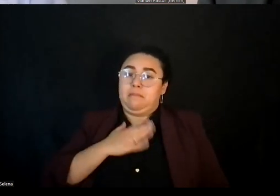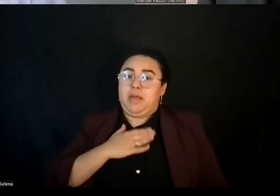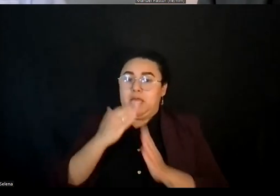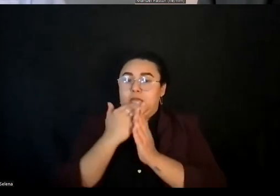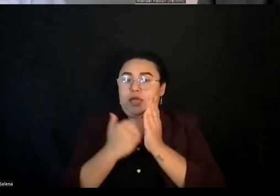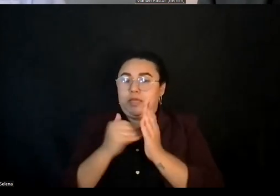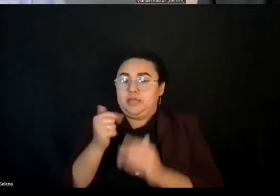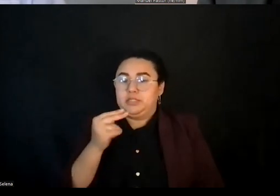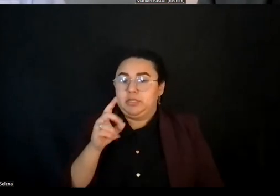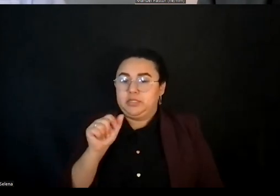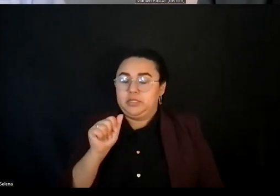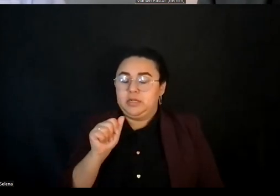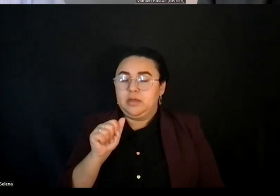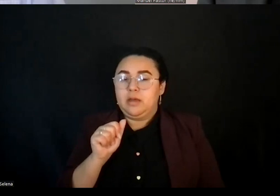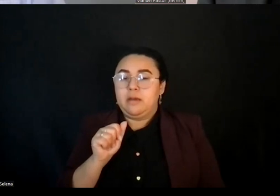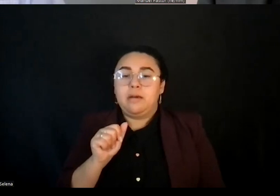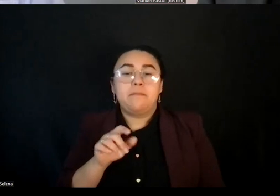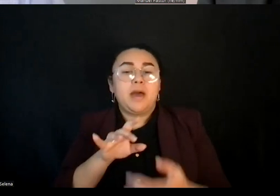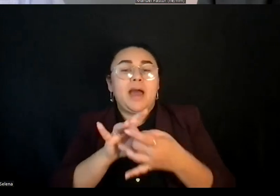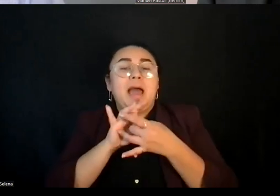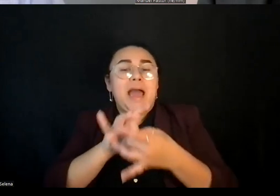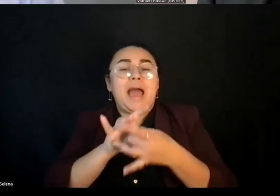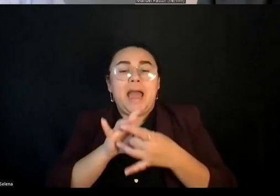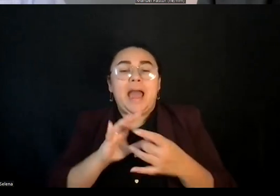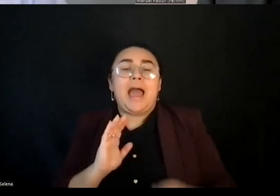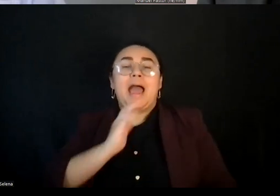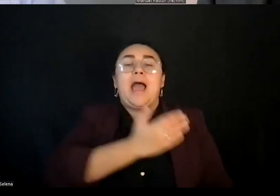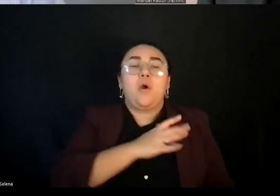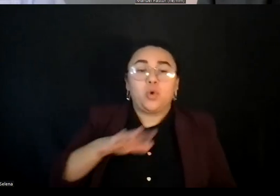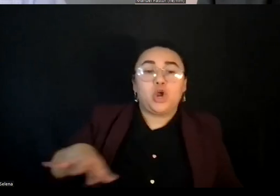And obviously, Obama's agenda is the community's agenda and we go back and forth.